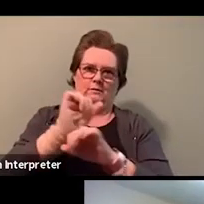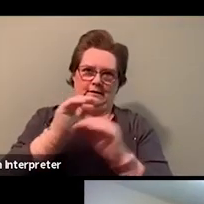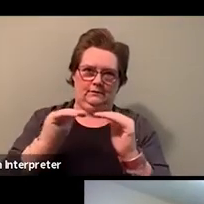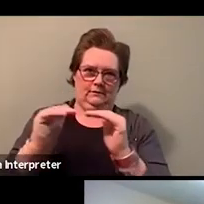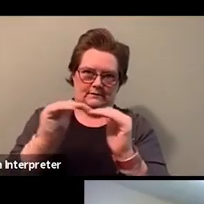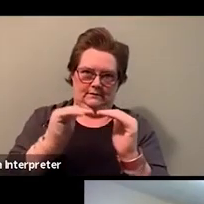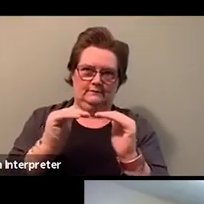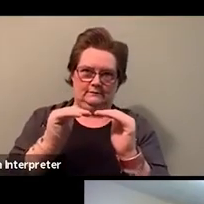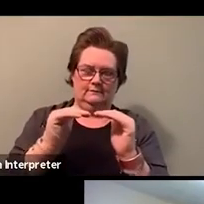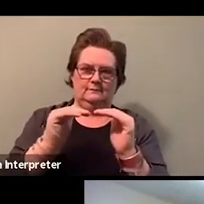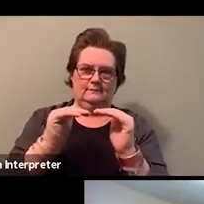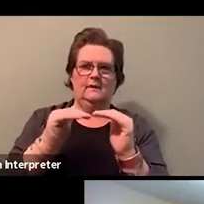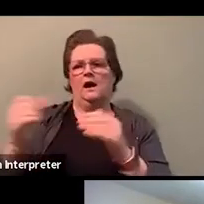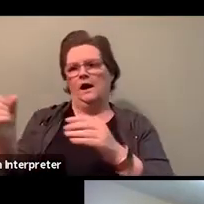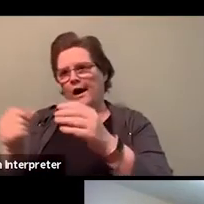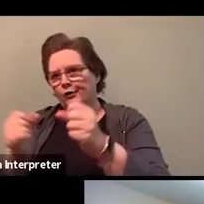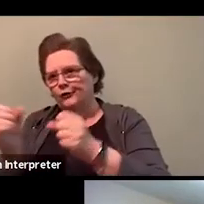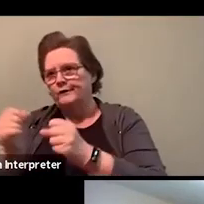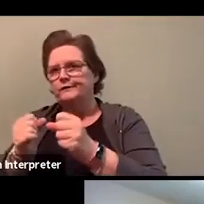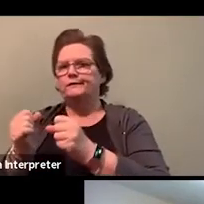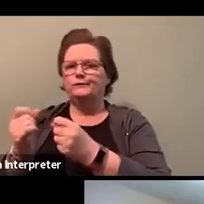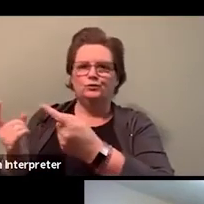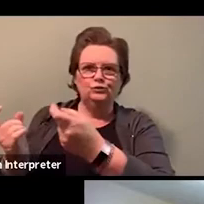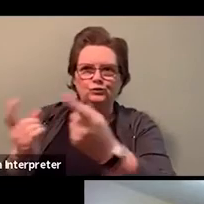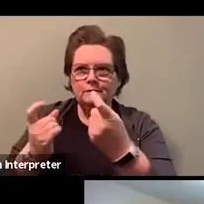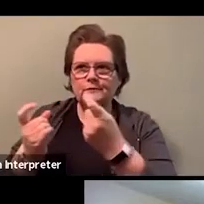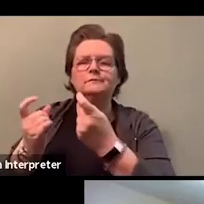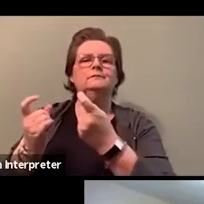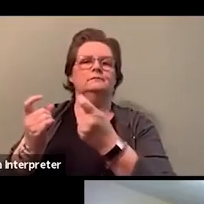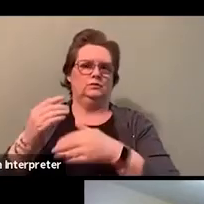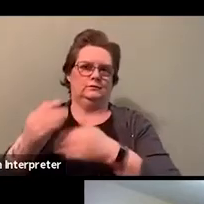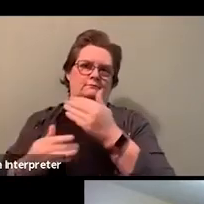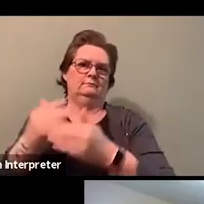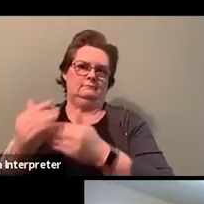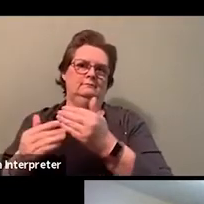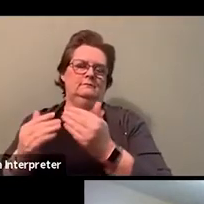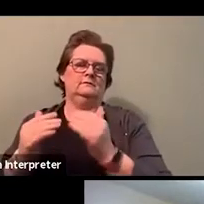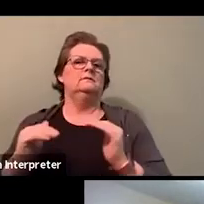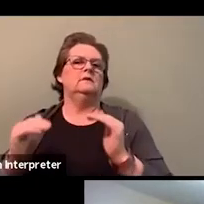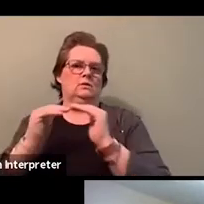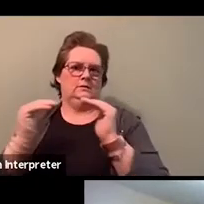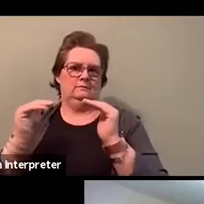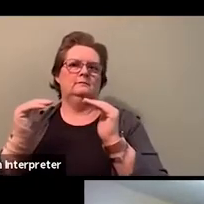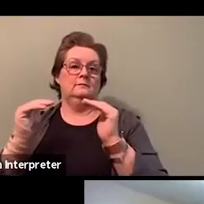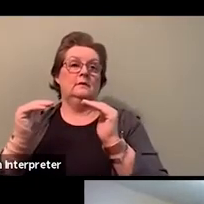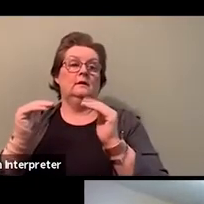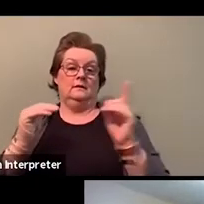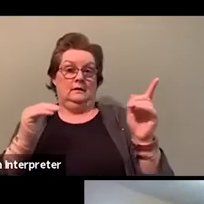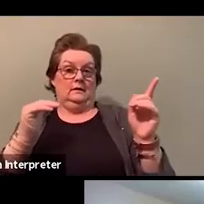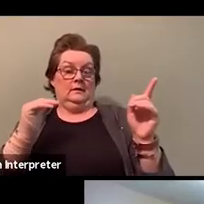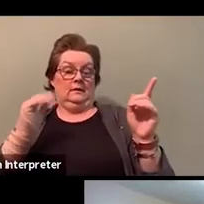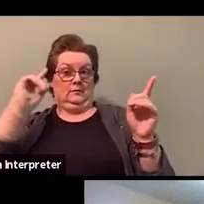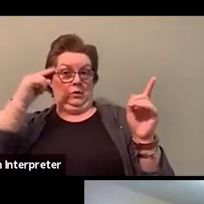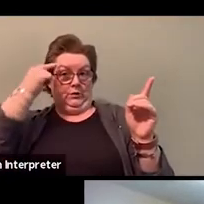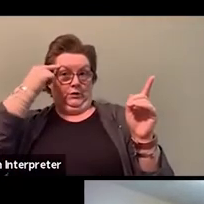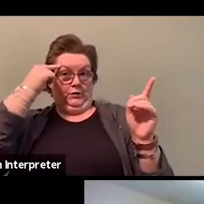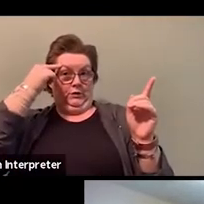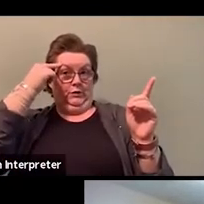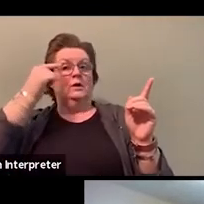And so the employer spent the past couple of years working with the Human Rights Commission, 'cause as you know, these programs are not a guarantee.